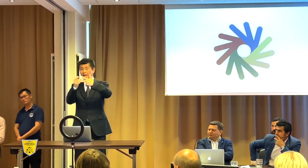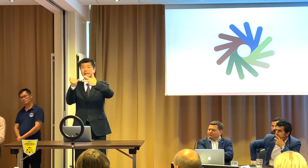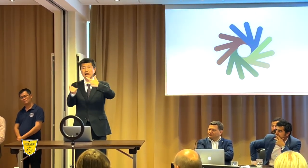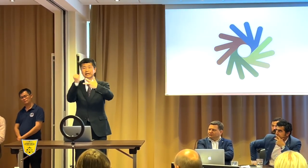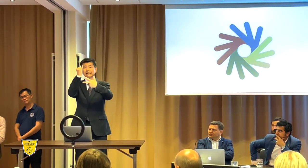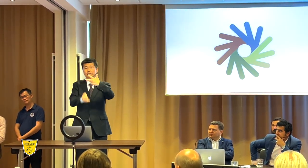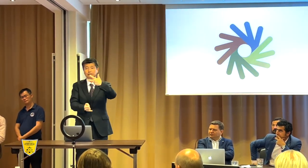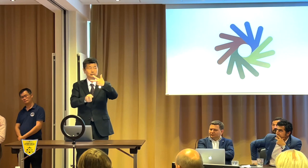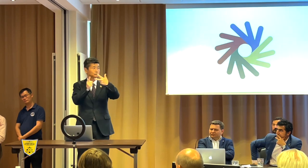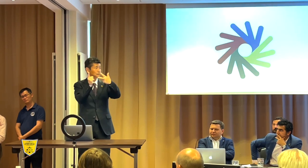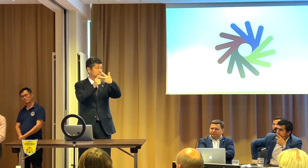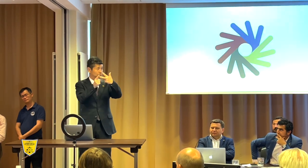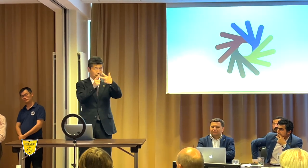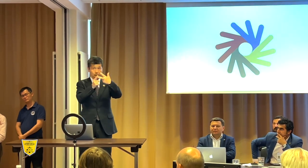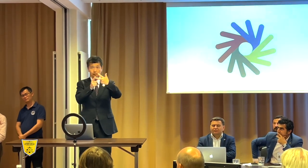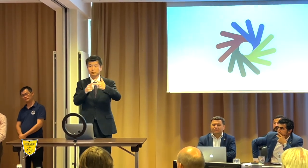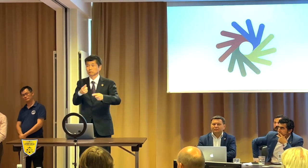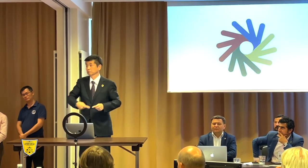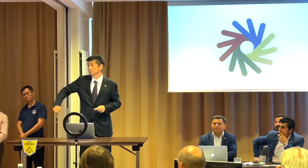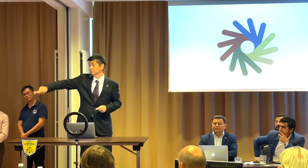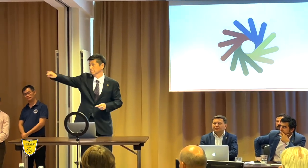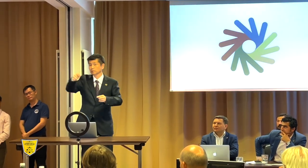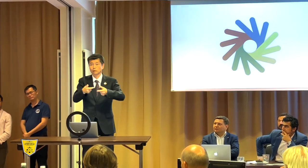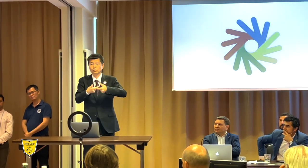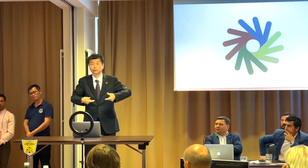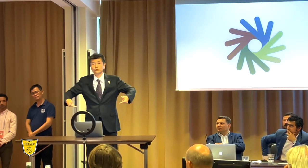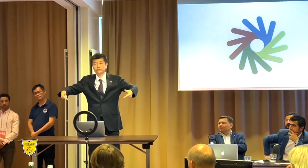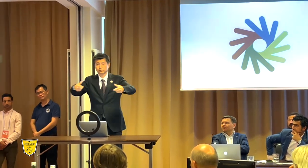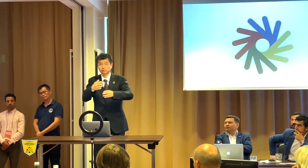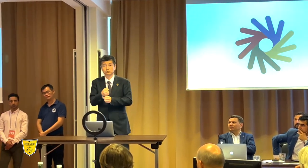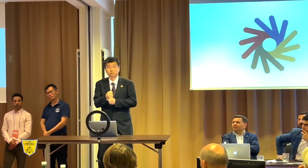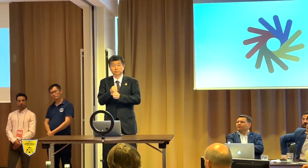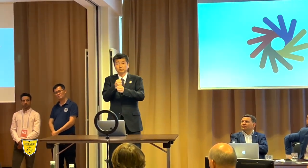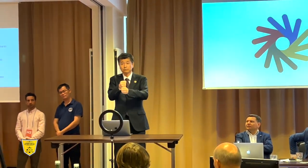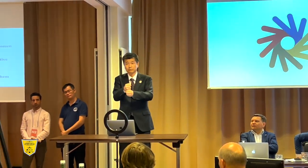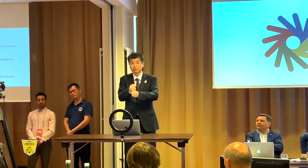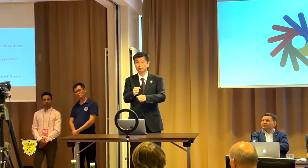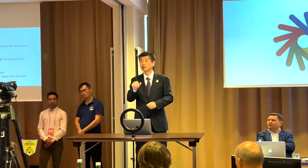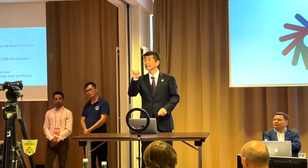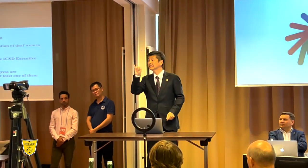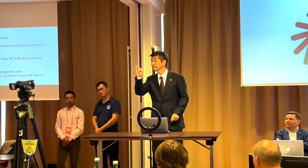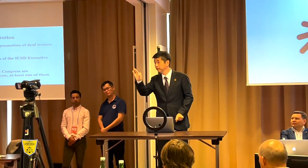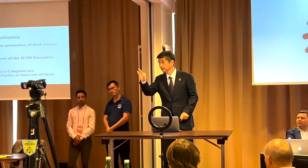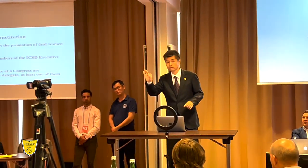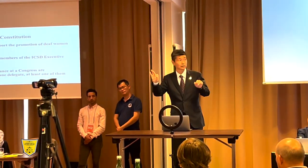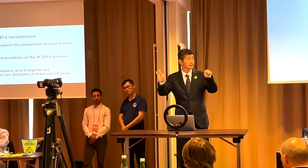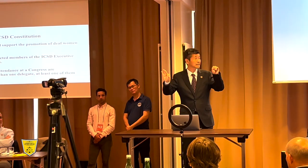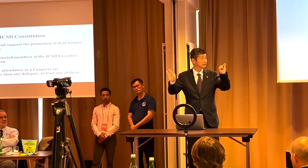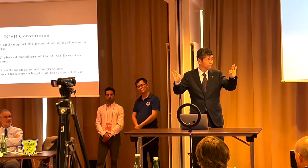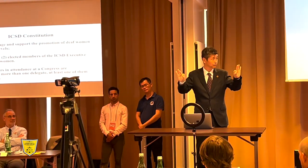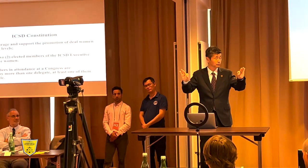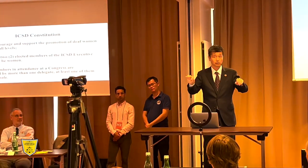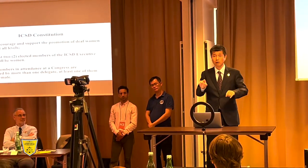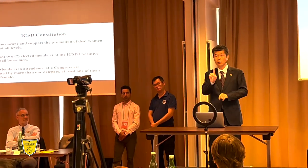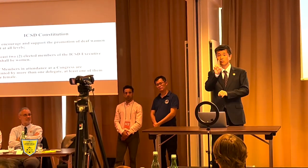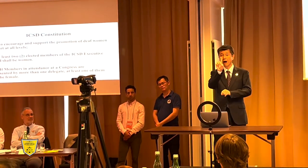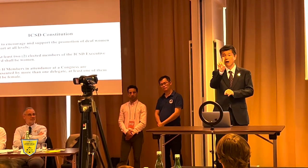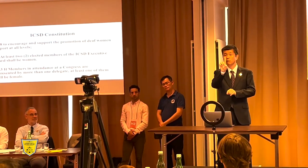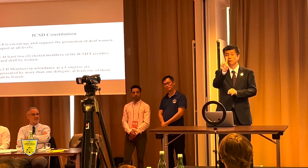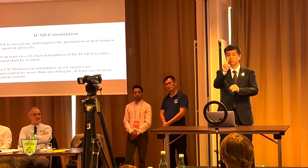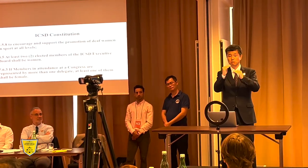of 2 women on board and for delegates, if more than 1 delegate,